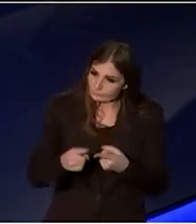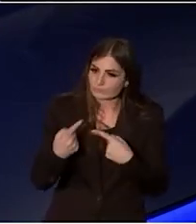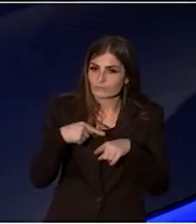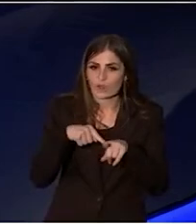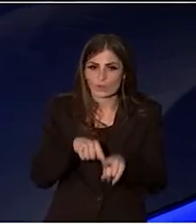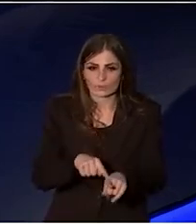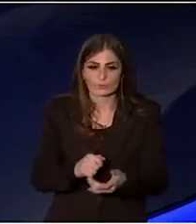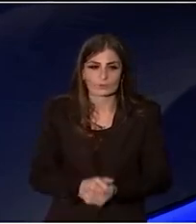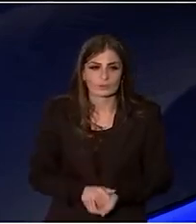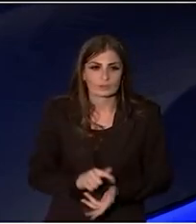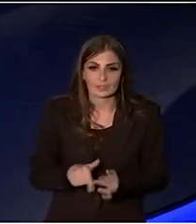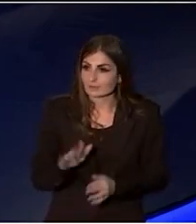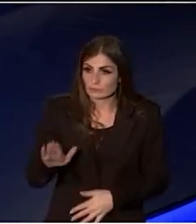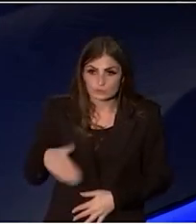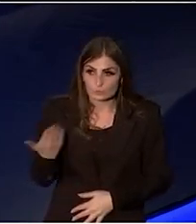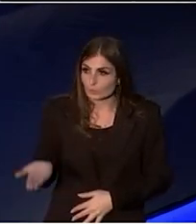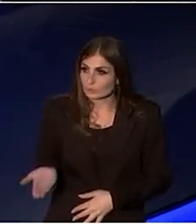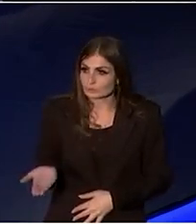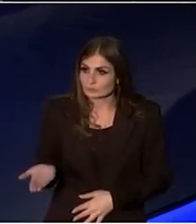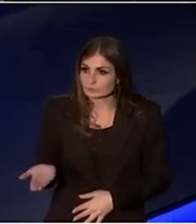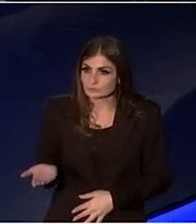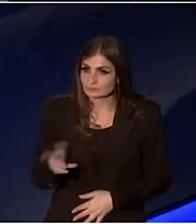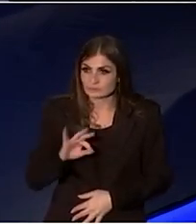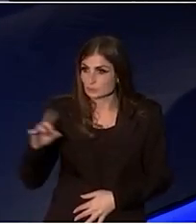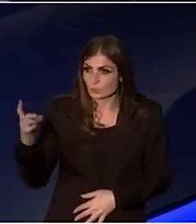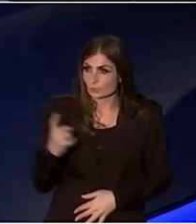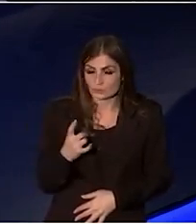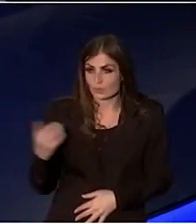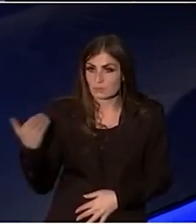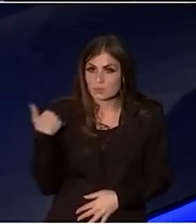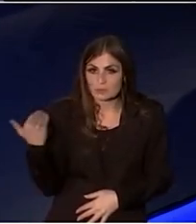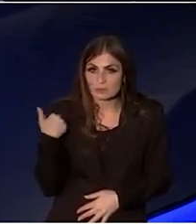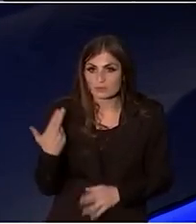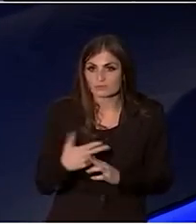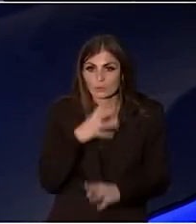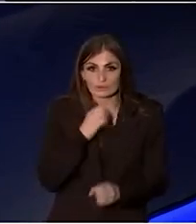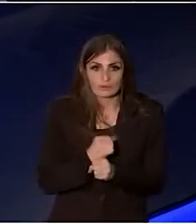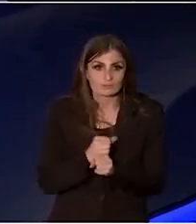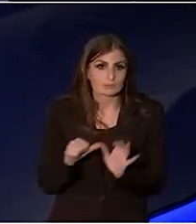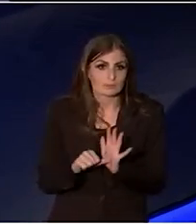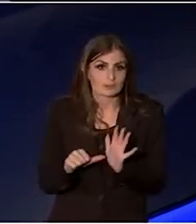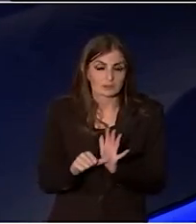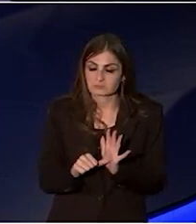And if you choose to not keep to them, don't come knocking on the door for government money.